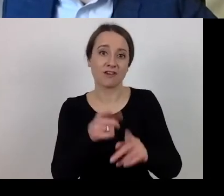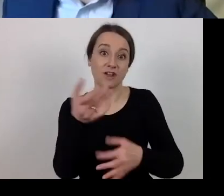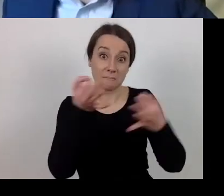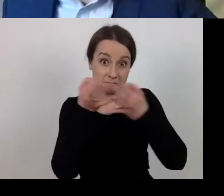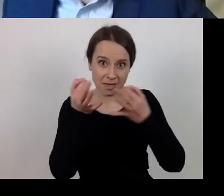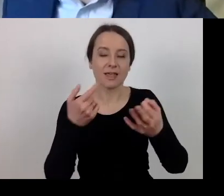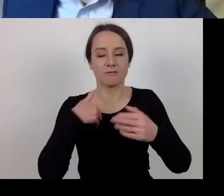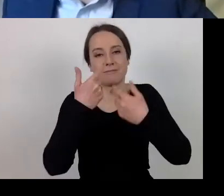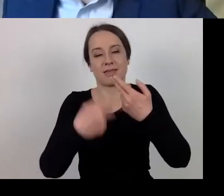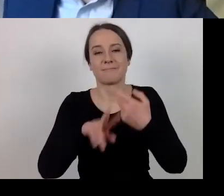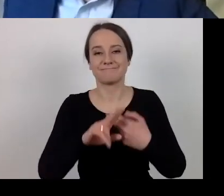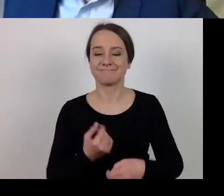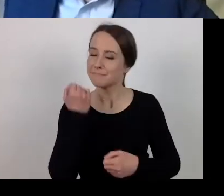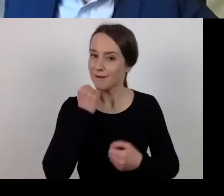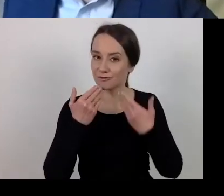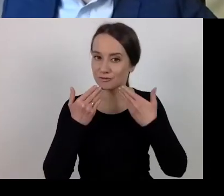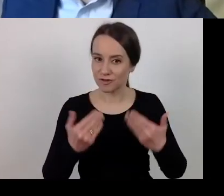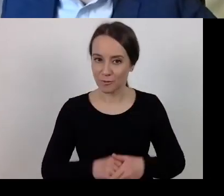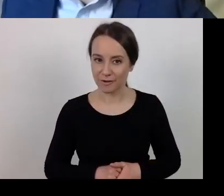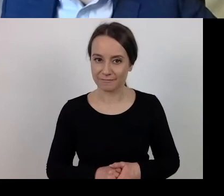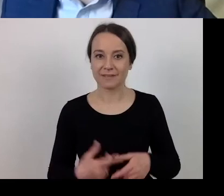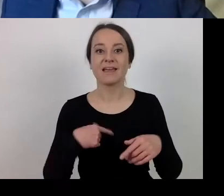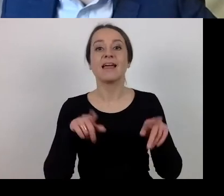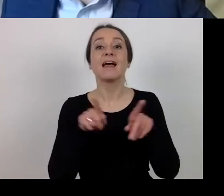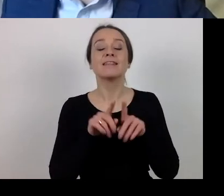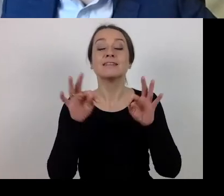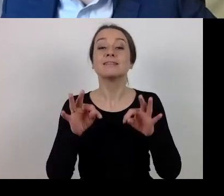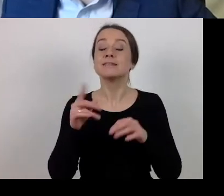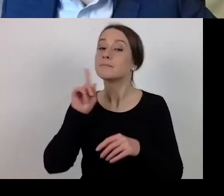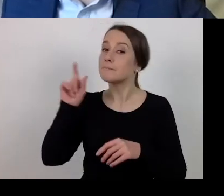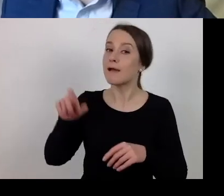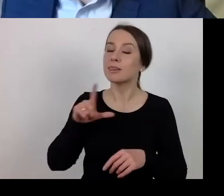Thank you very much. Łukasz, could you please show